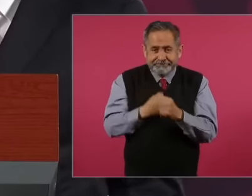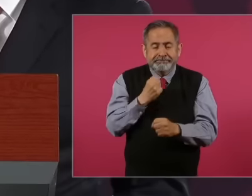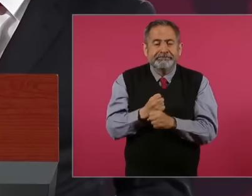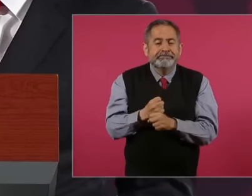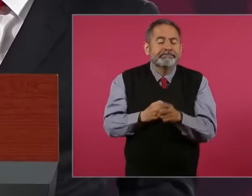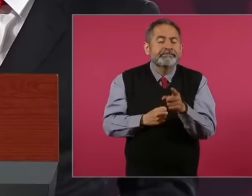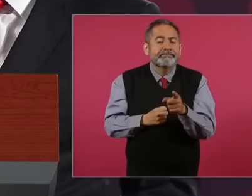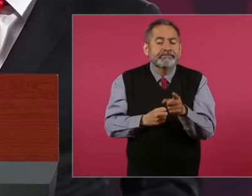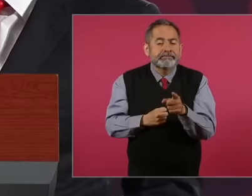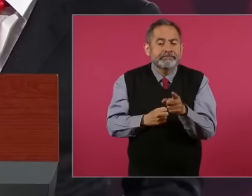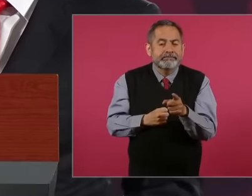of more